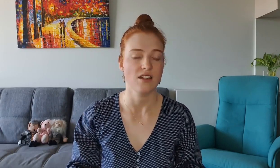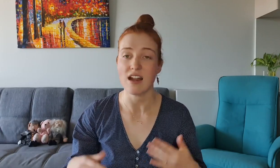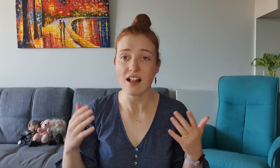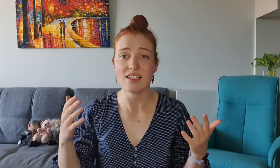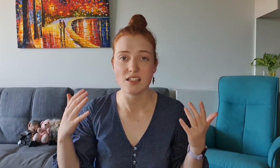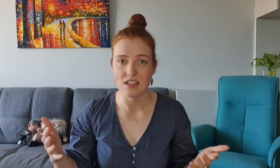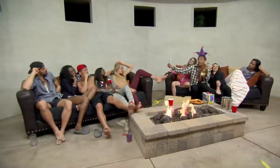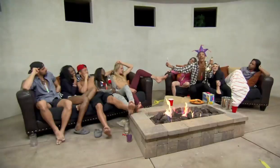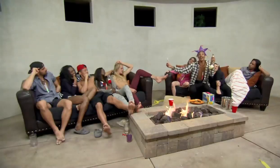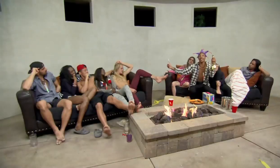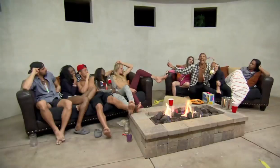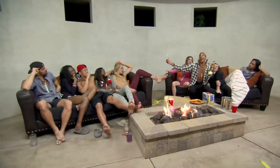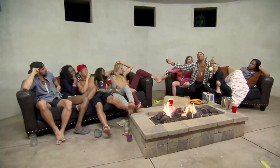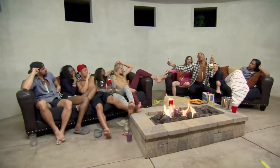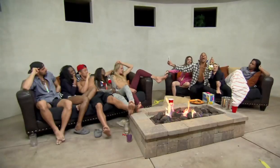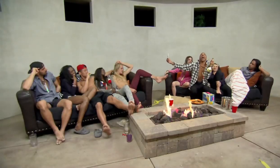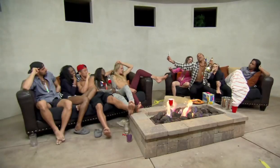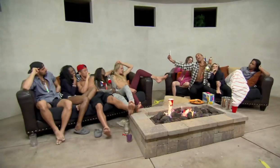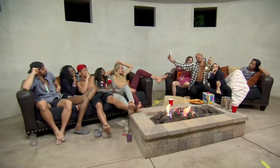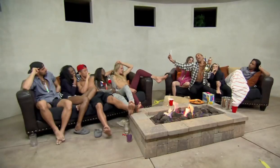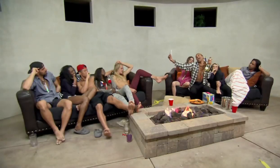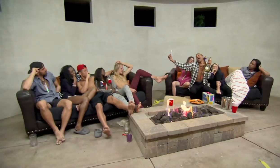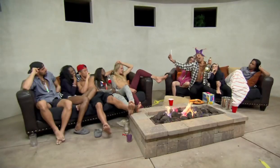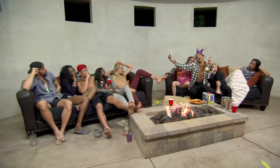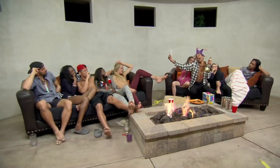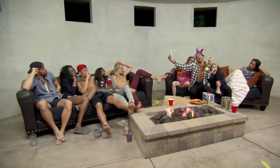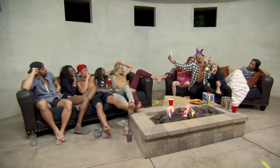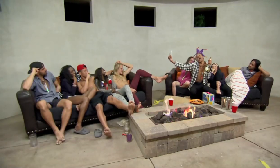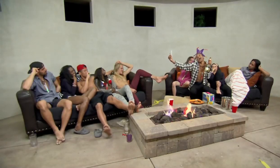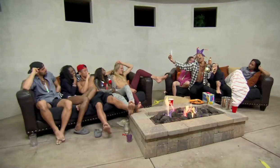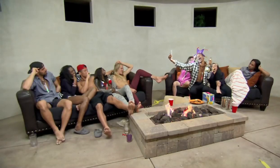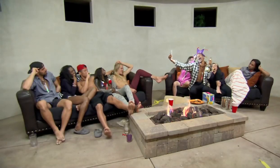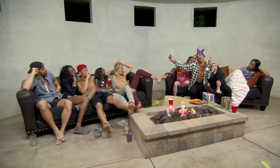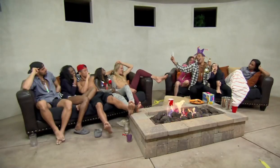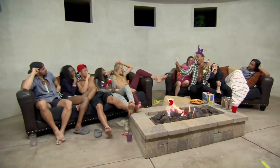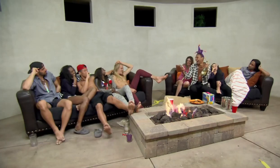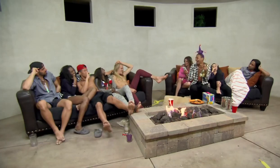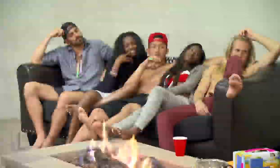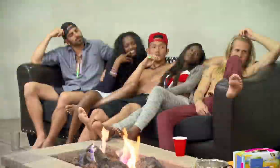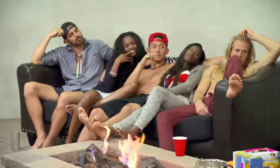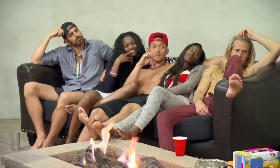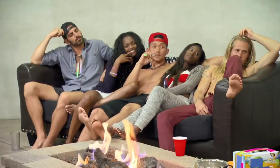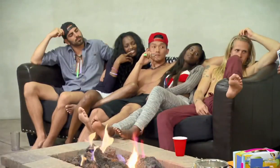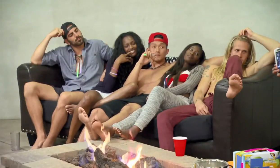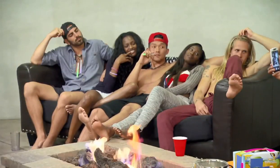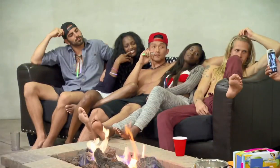Nyle is clearly not having a good time, there is no awareness for making the space accessible